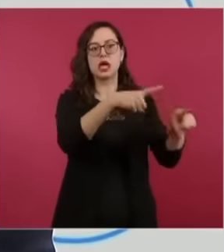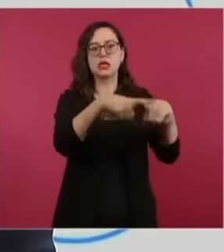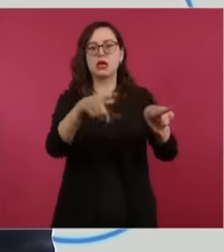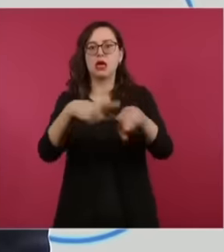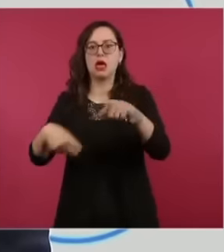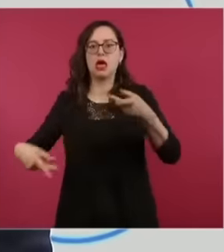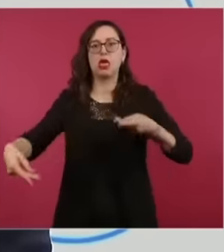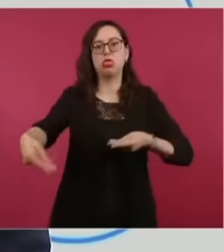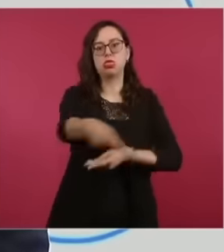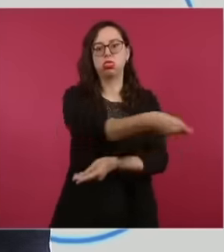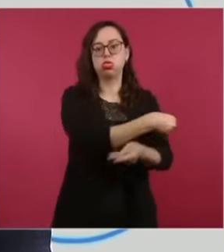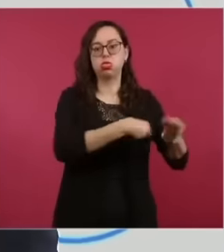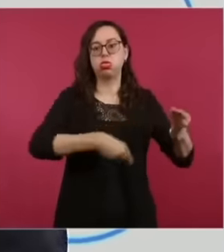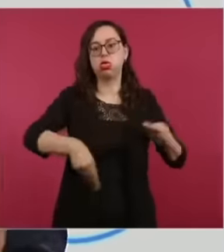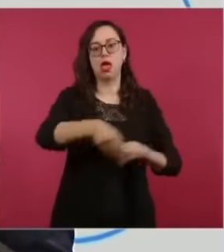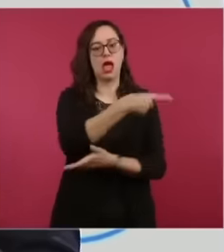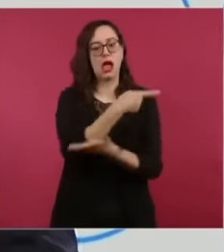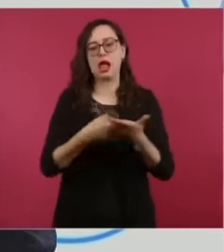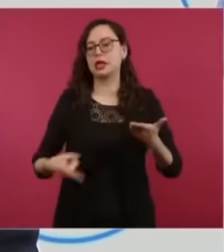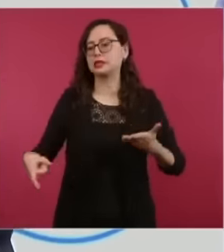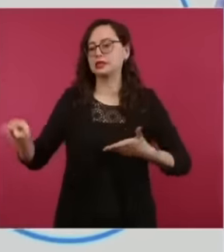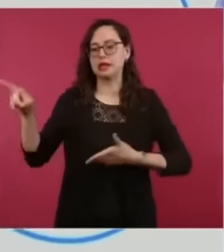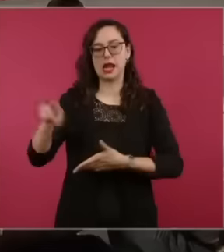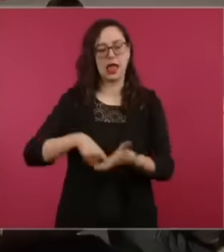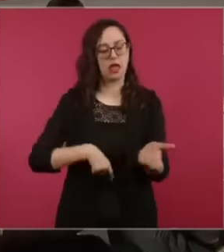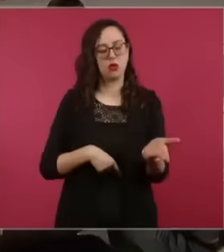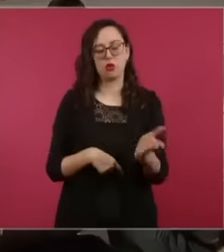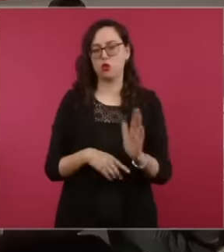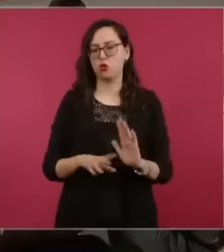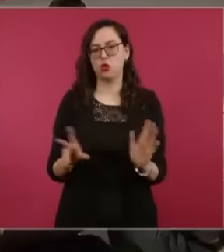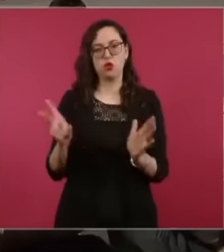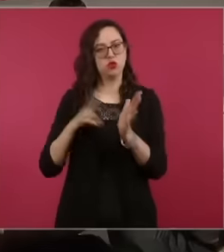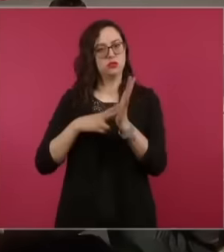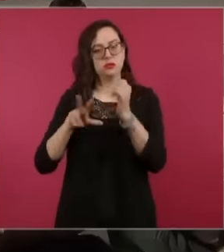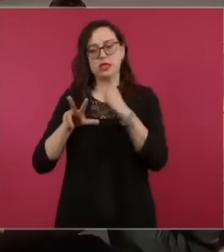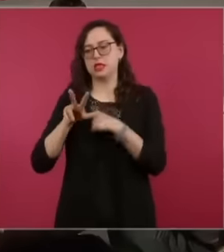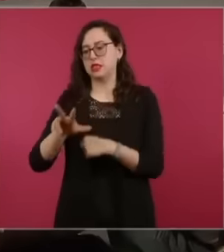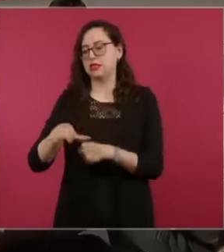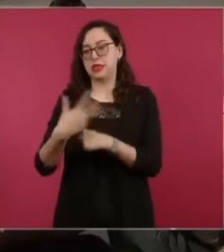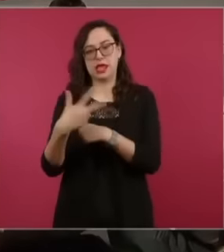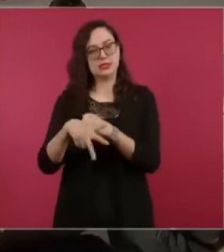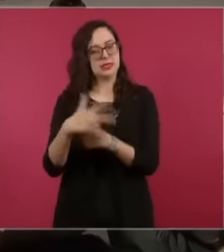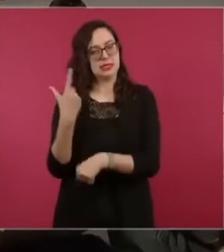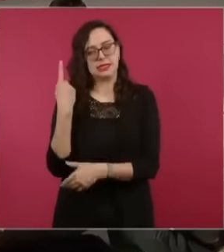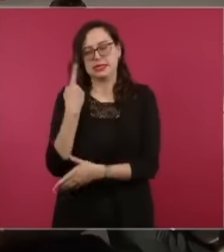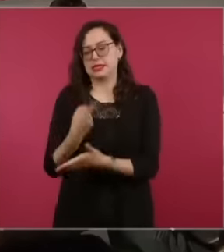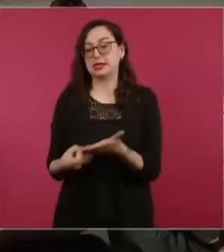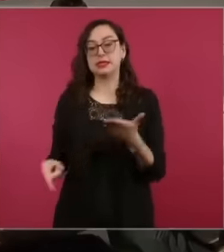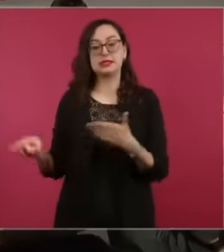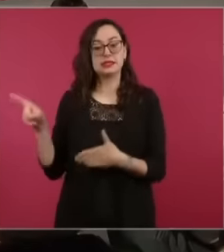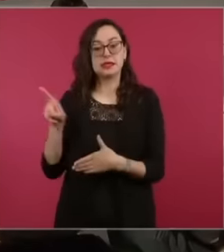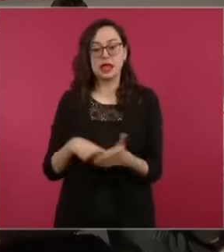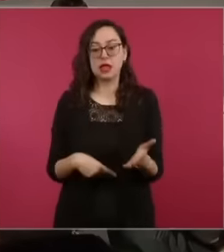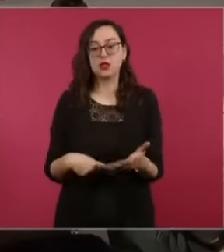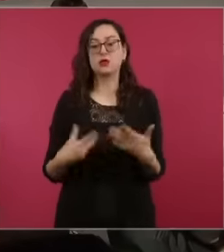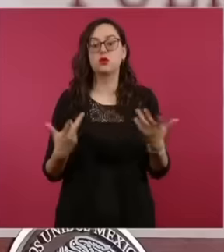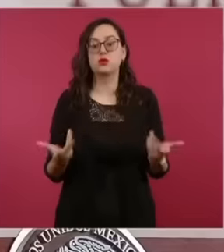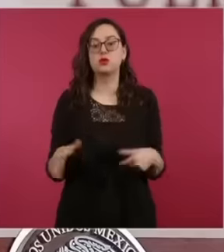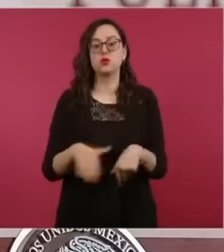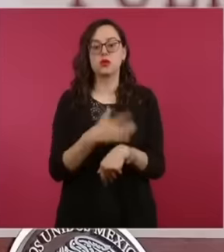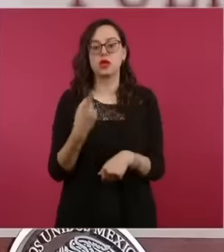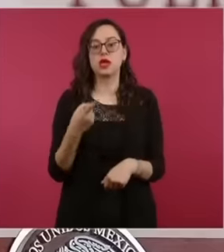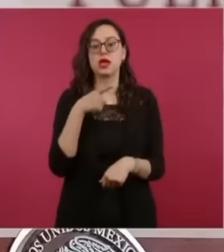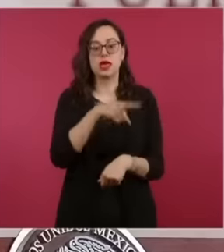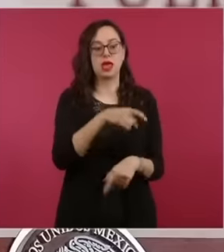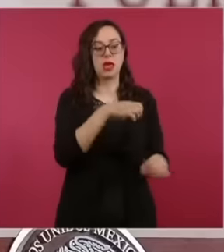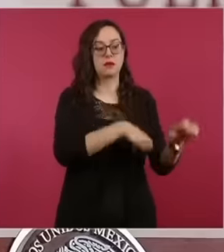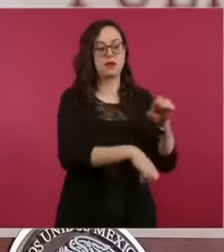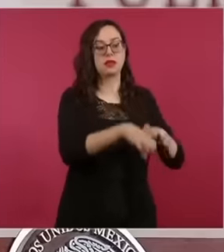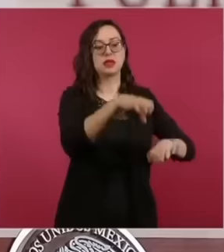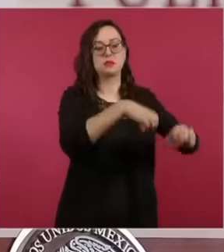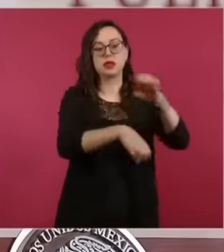income tax and eh add profits and losses within a business group